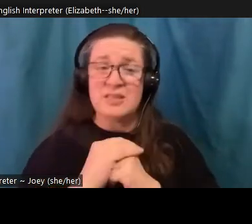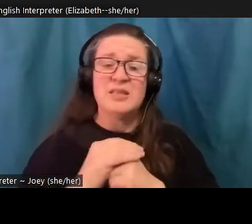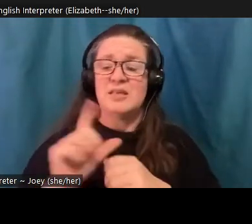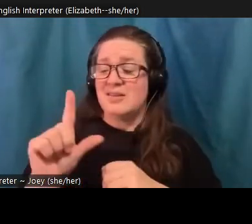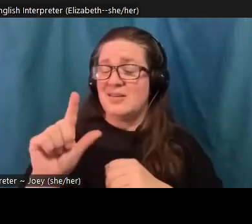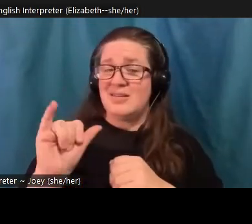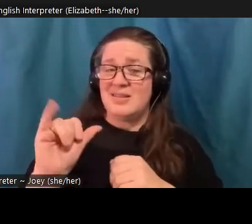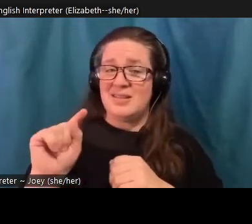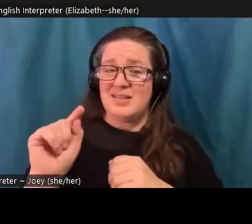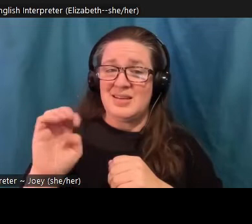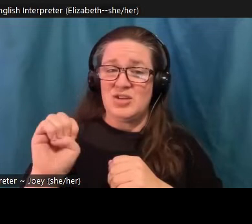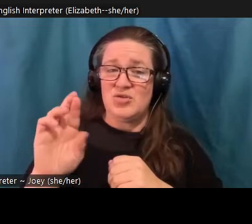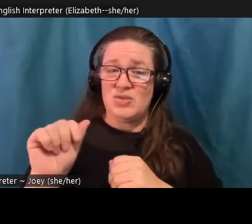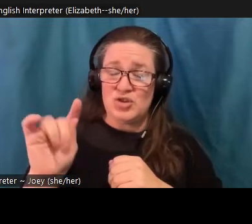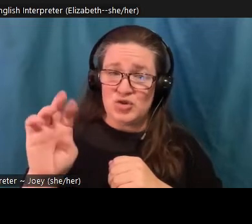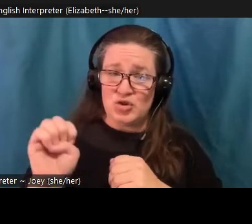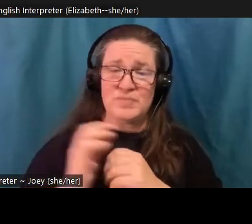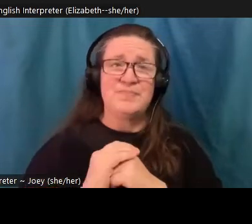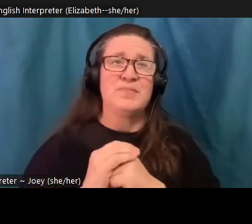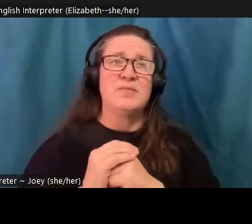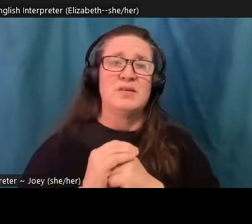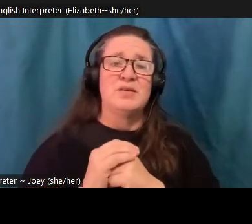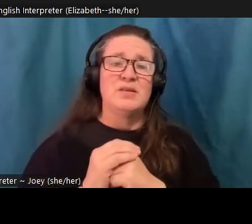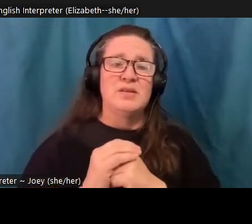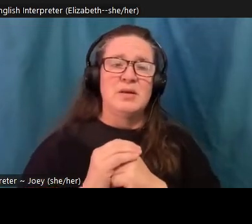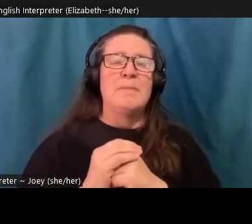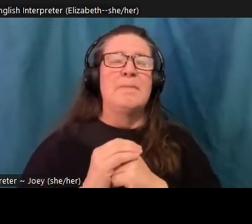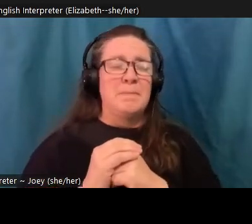is this is also partly sponsored by grist as an initiative called